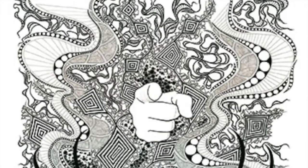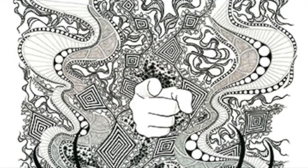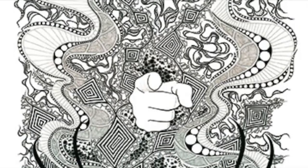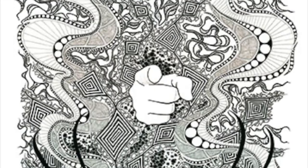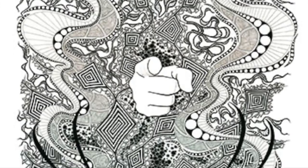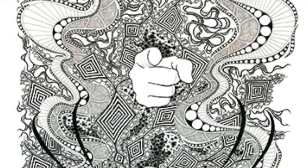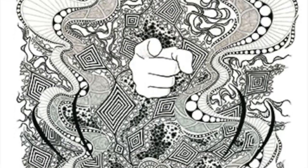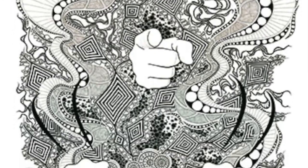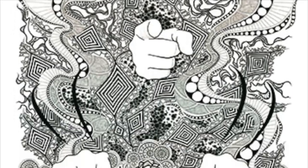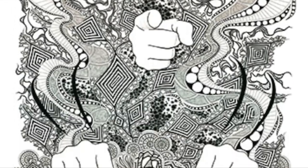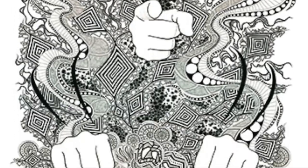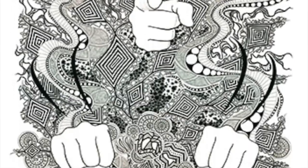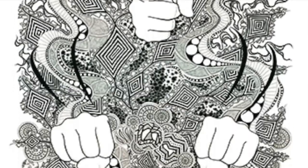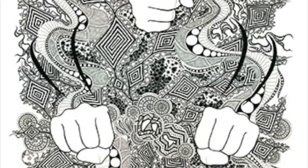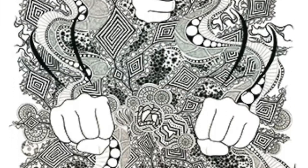(you can!)